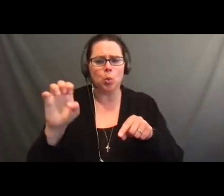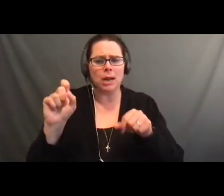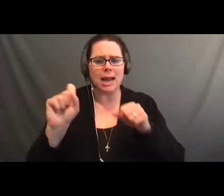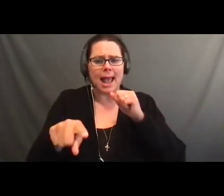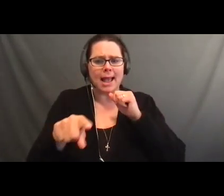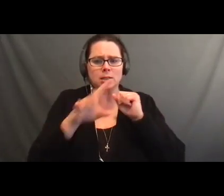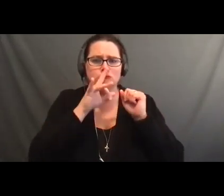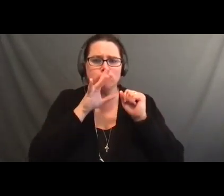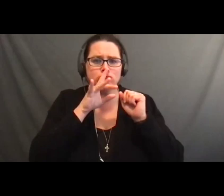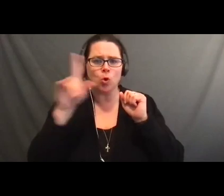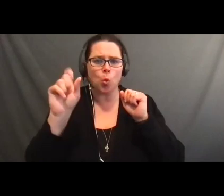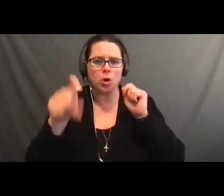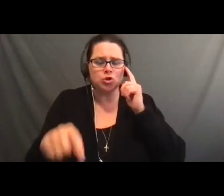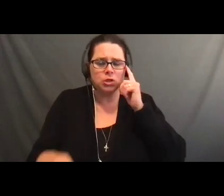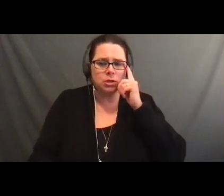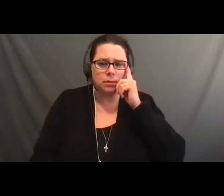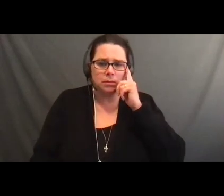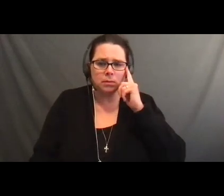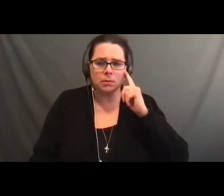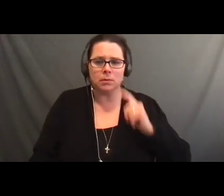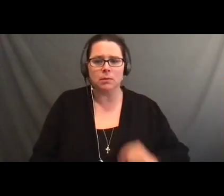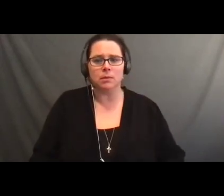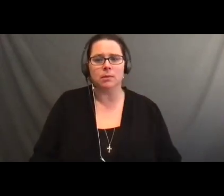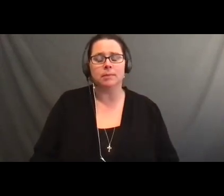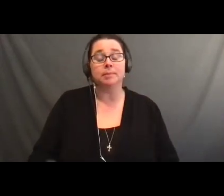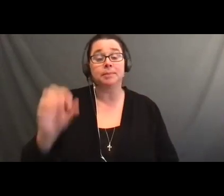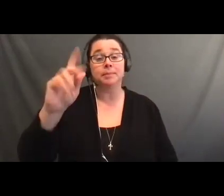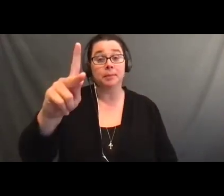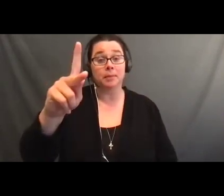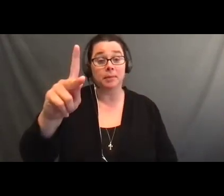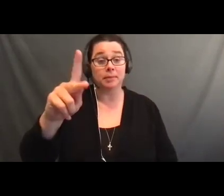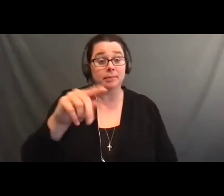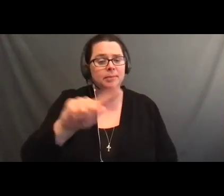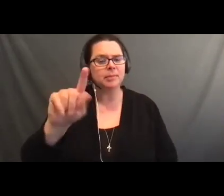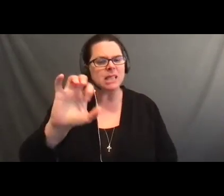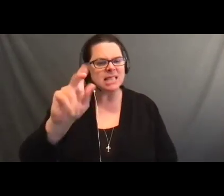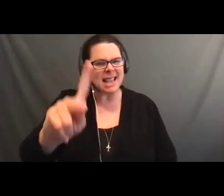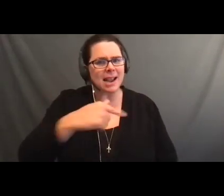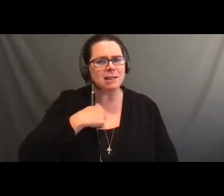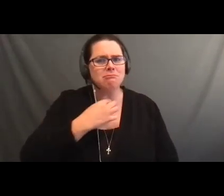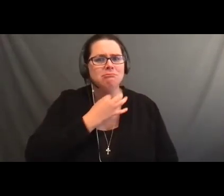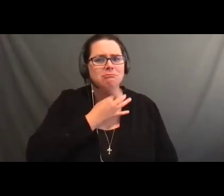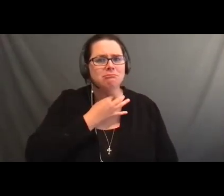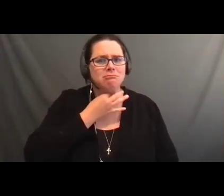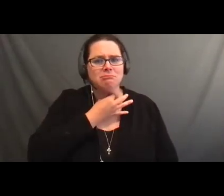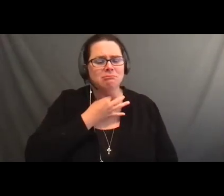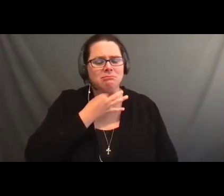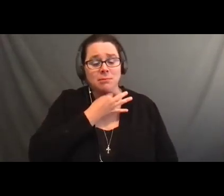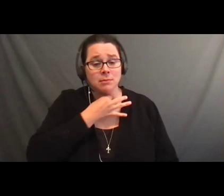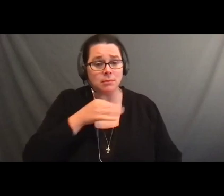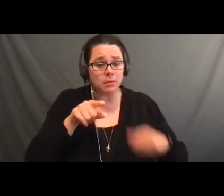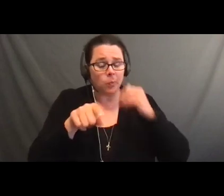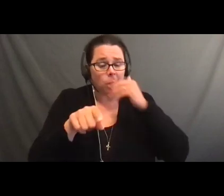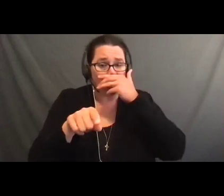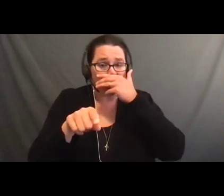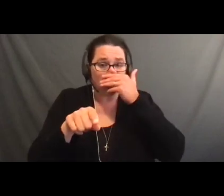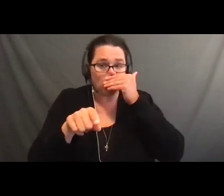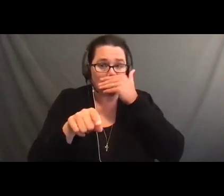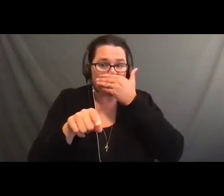All right. Two presenters left.